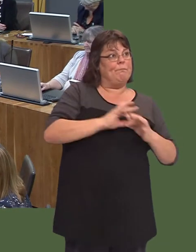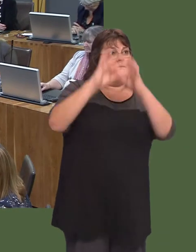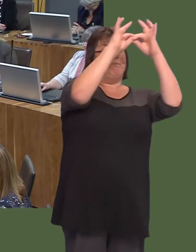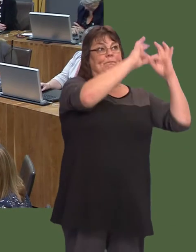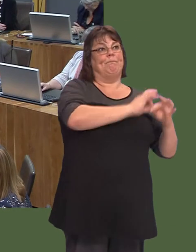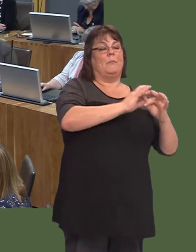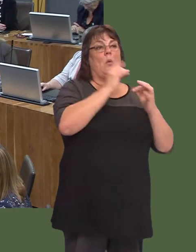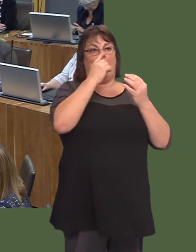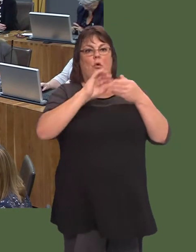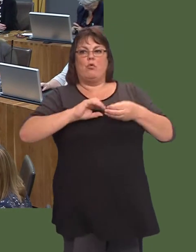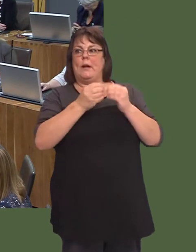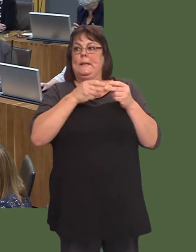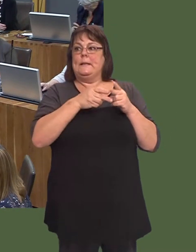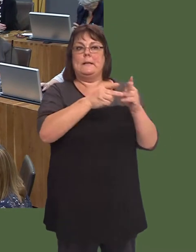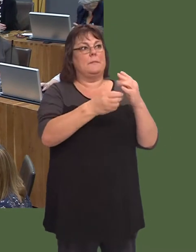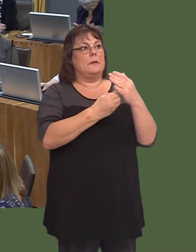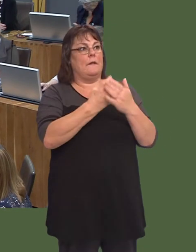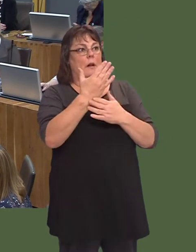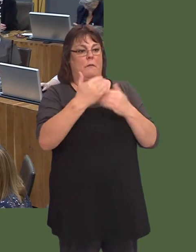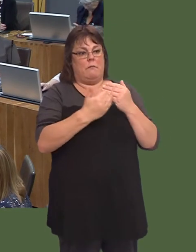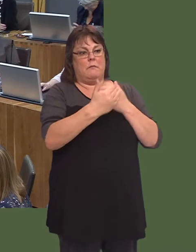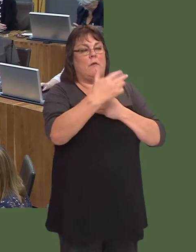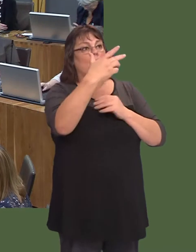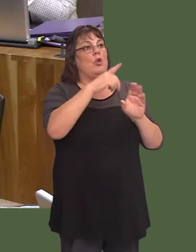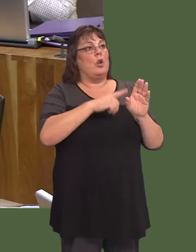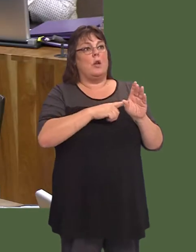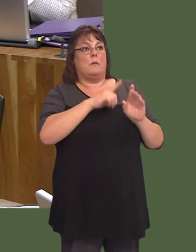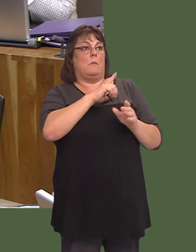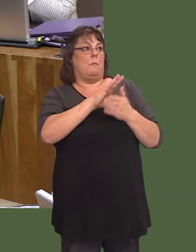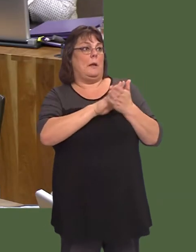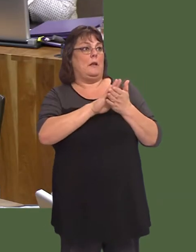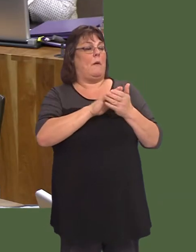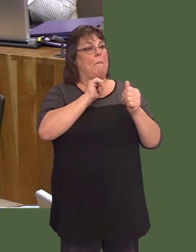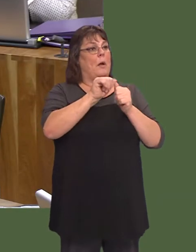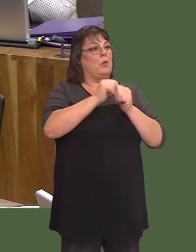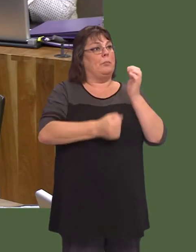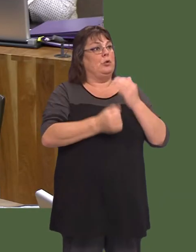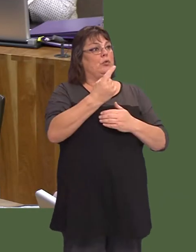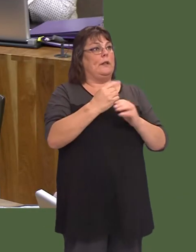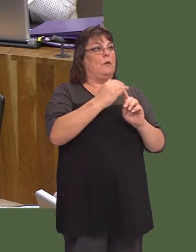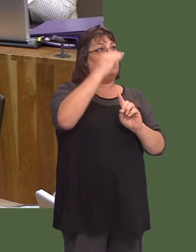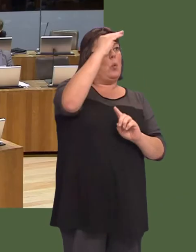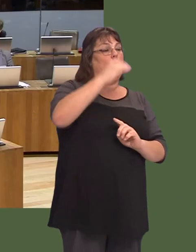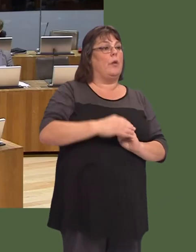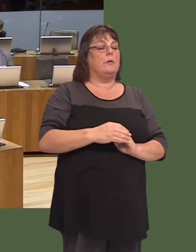a system of development over the next few years in order to provide better opportunities in the north. Thatís the way to do it.